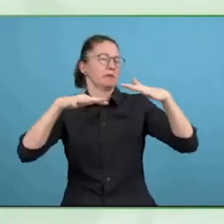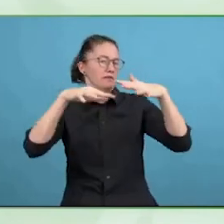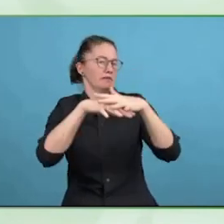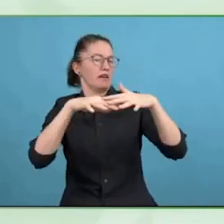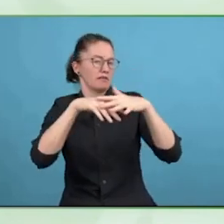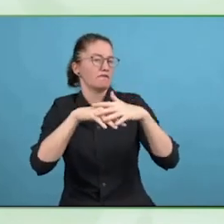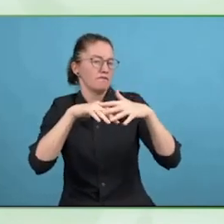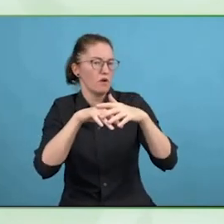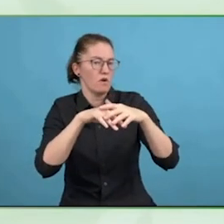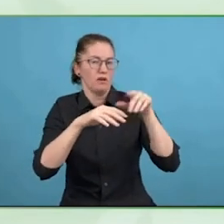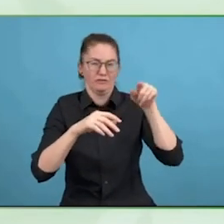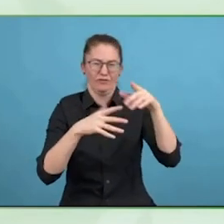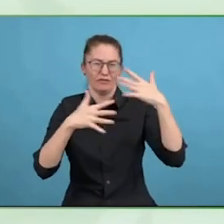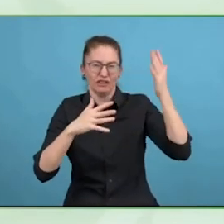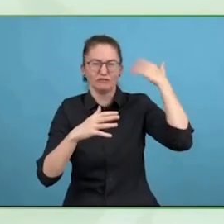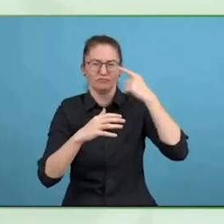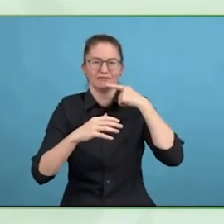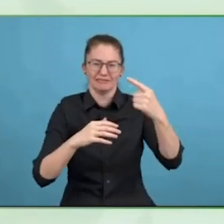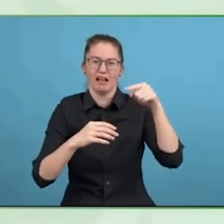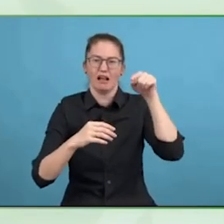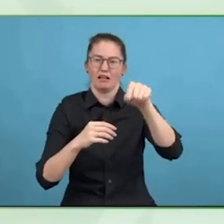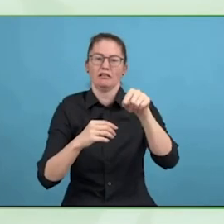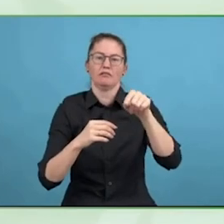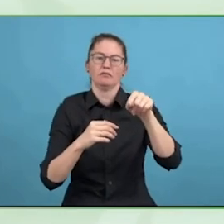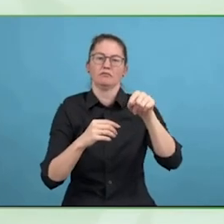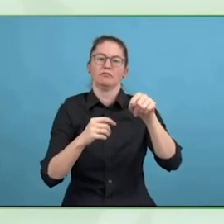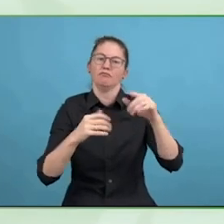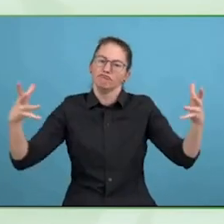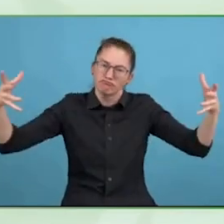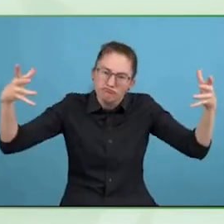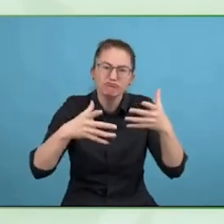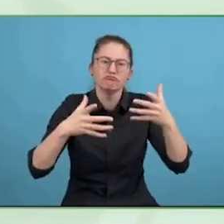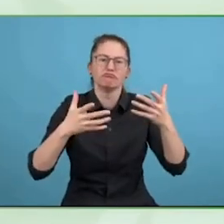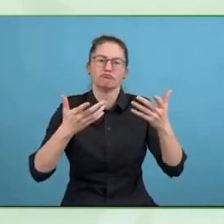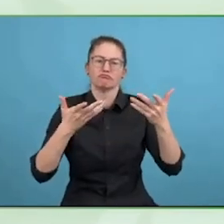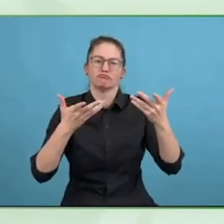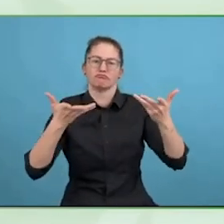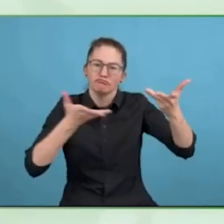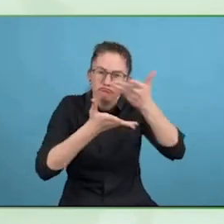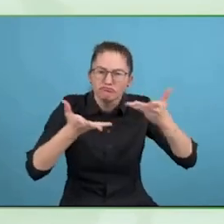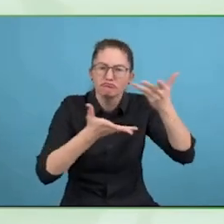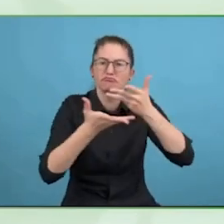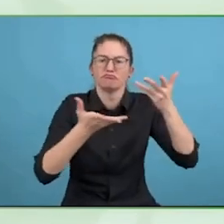which is that multinationals should be able to use it to ask Seagate 50